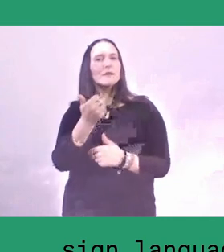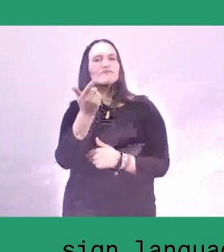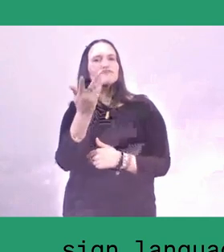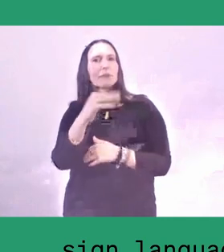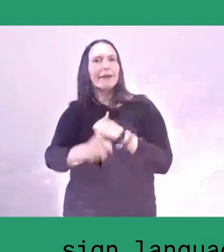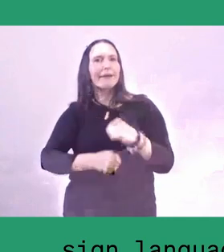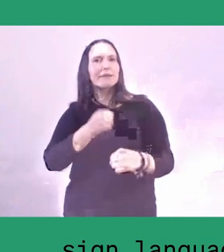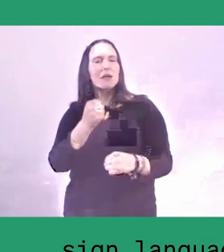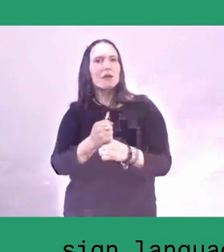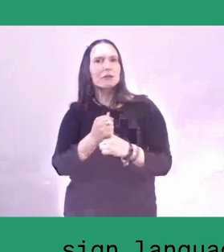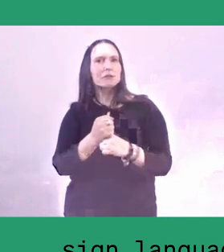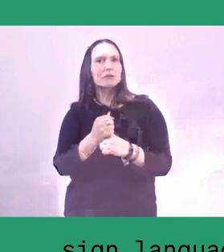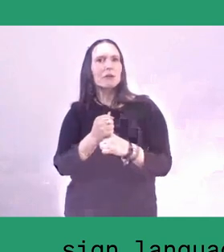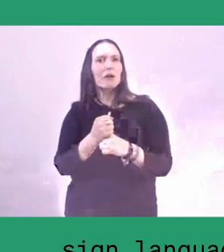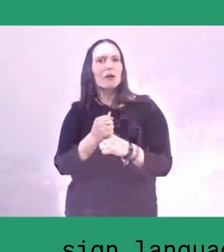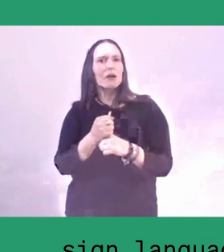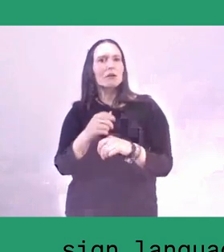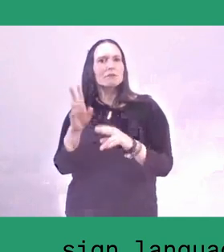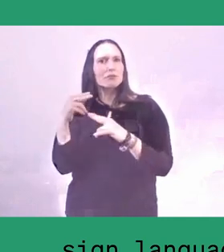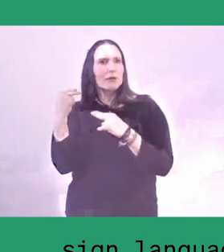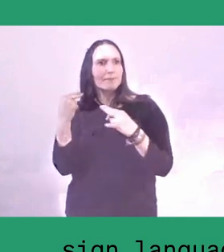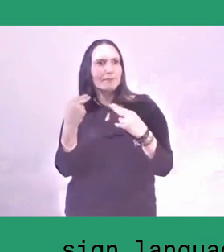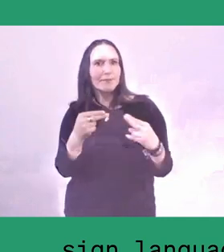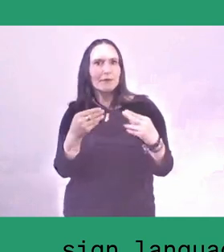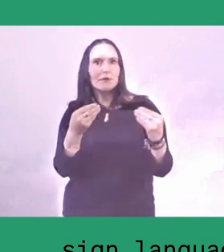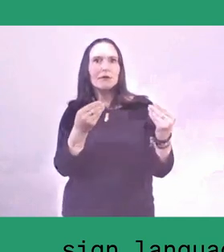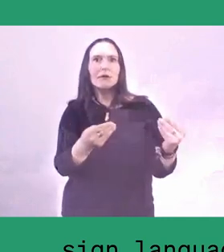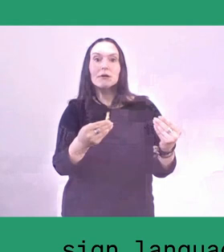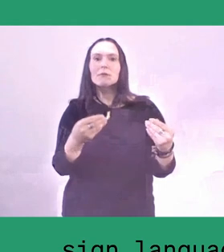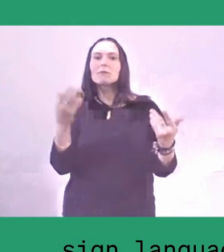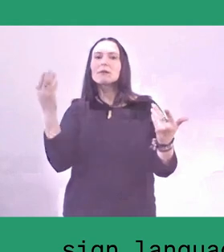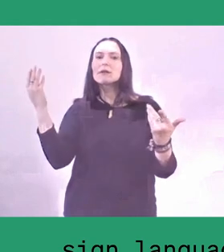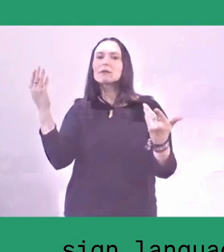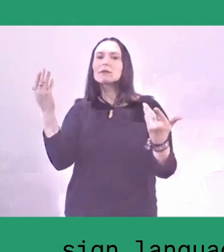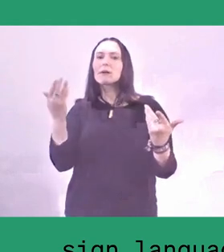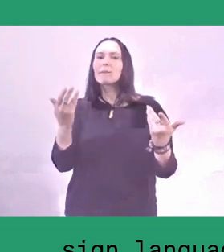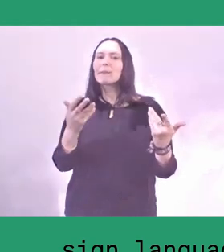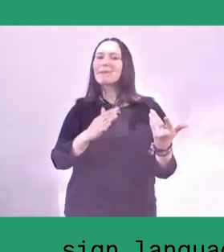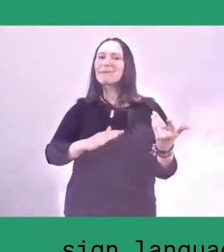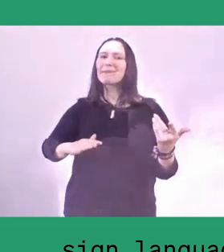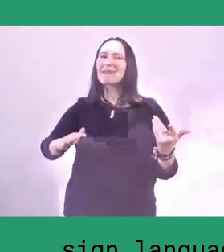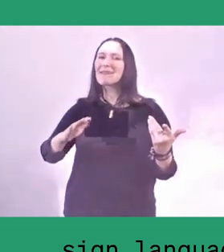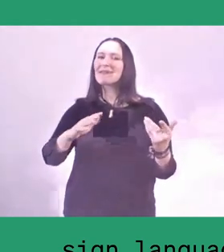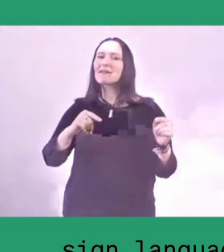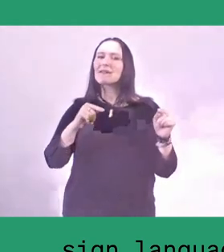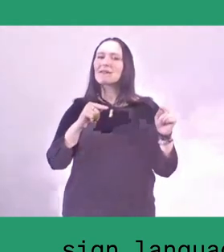there has never been a real action to restore the degradation of the soil.